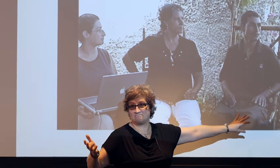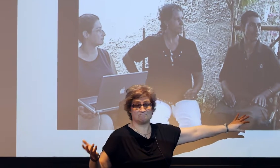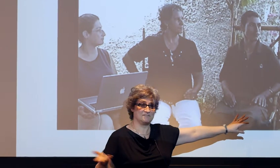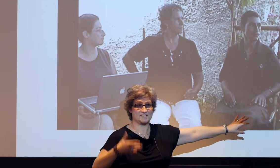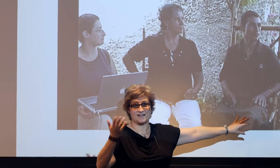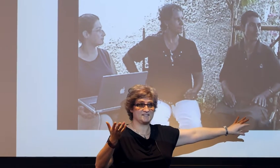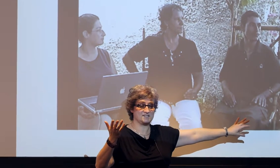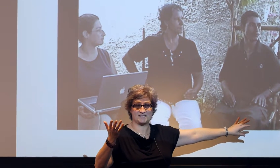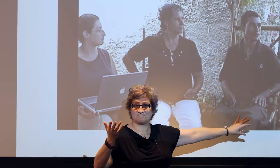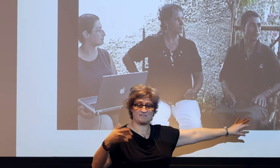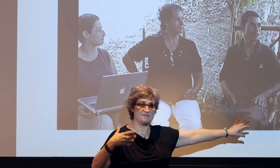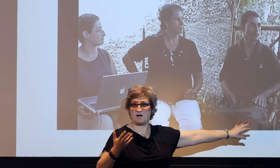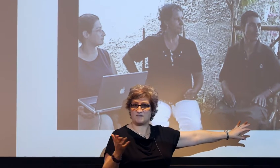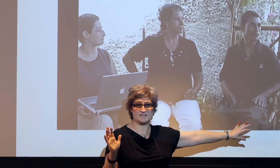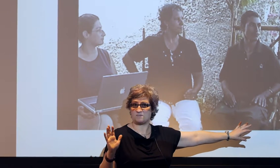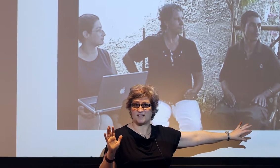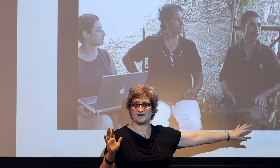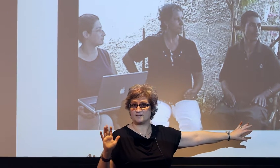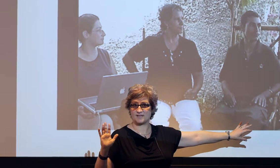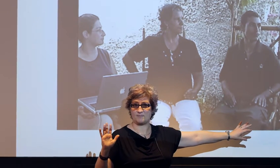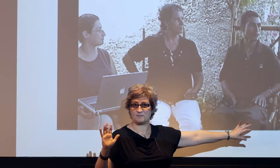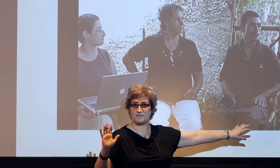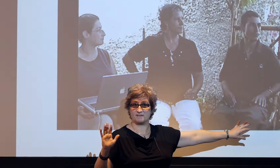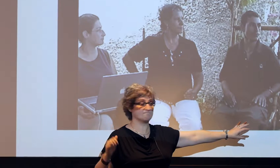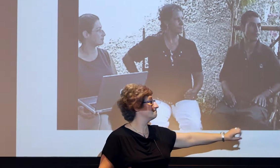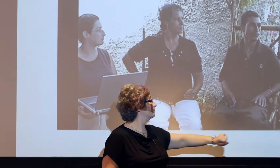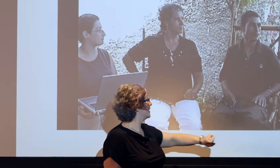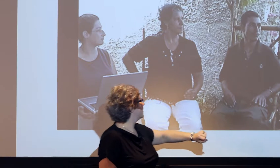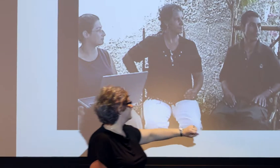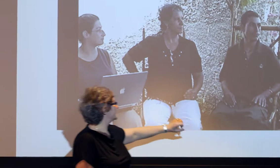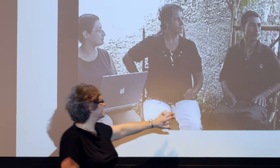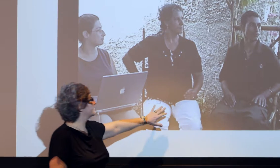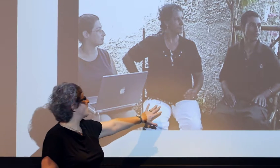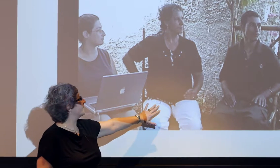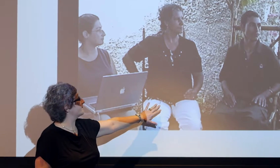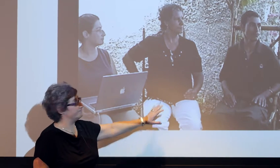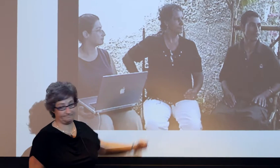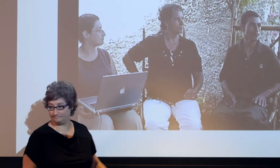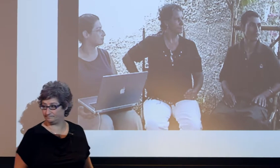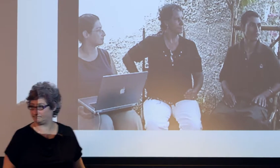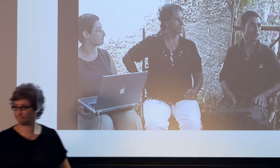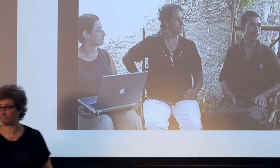decided to just keep on with his homesign, he was happy with it. This is his mother.